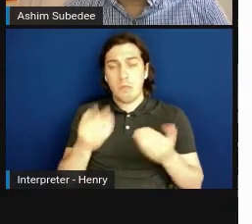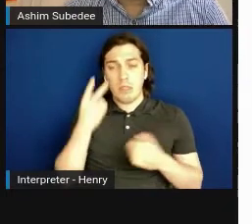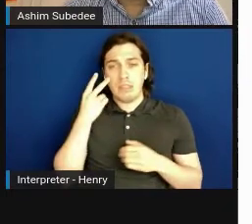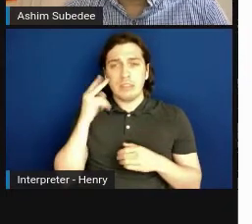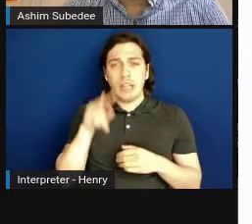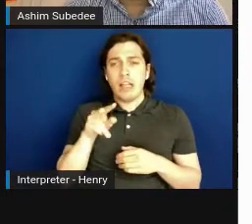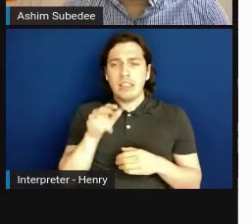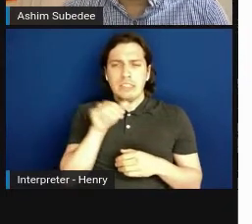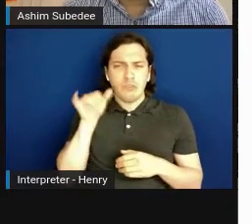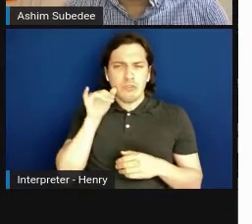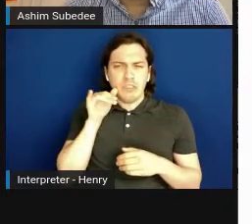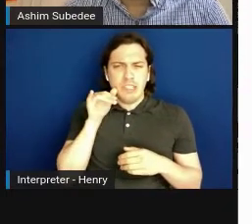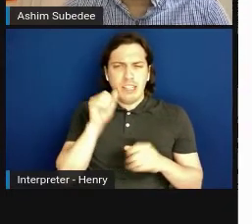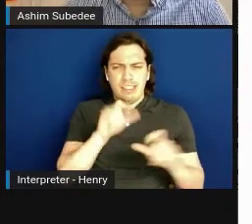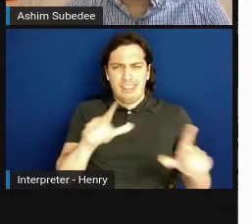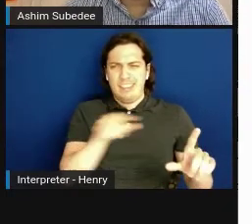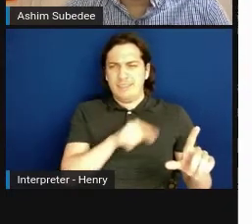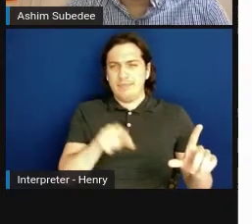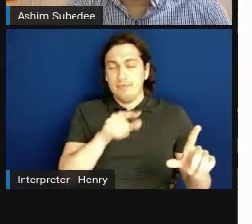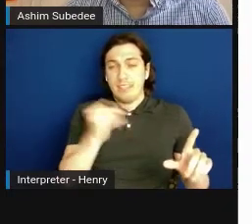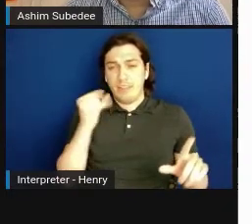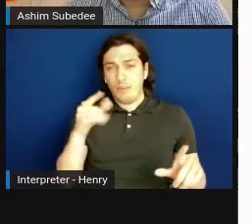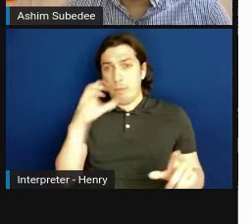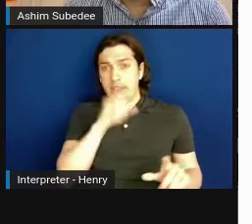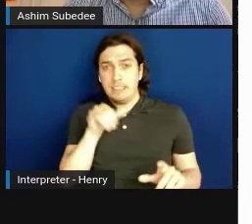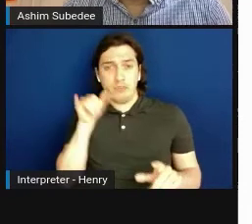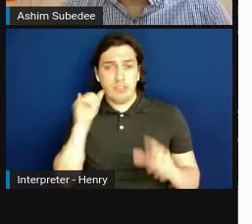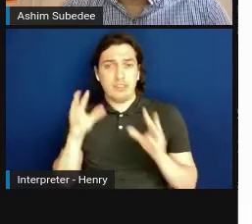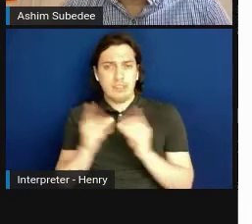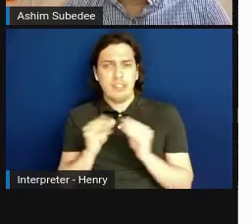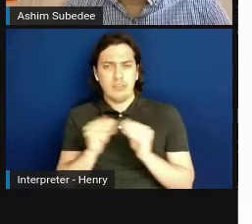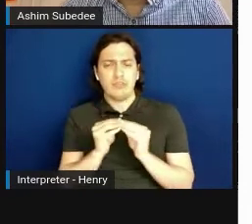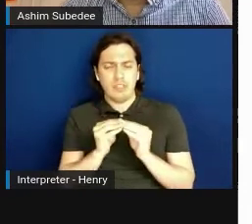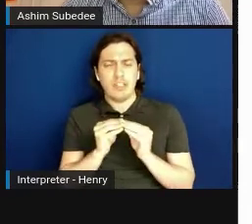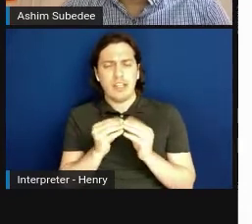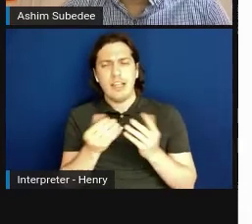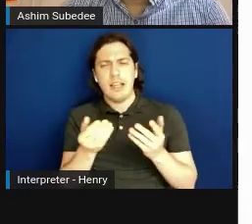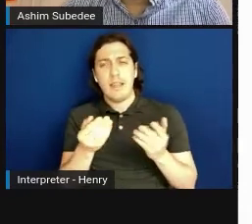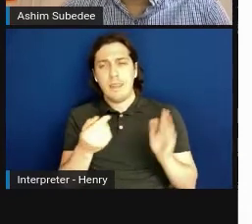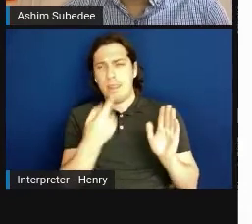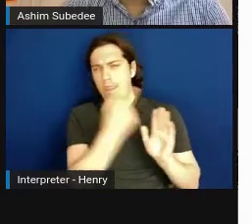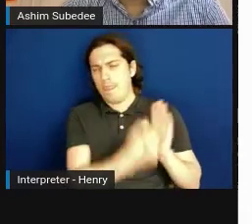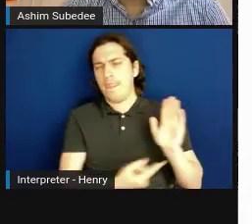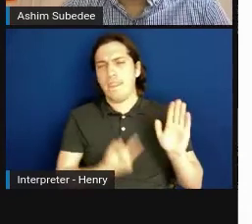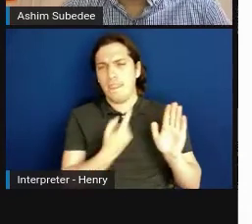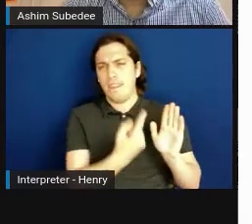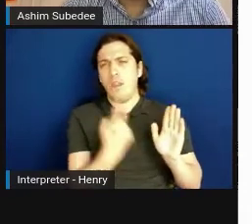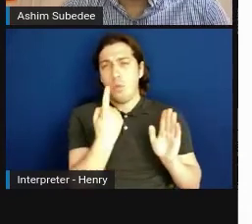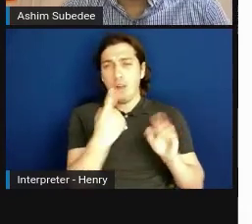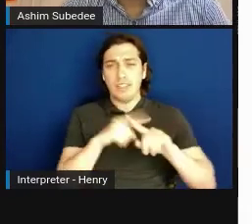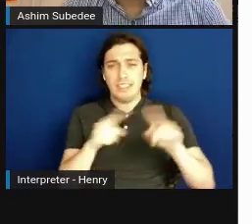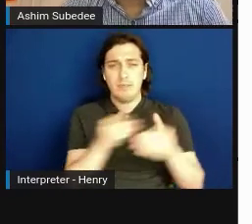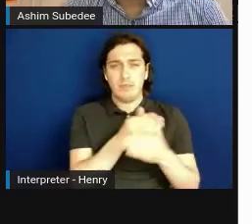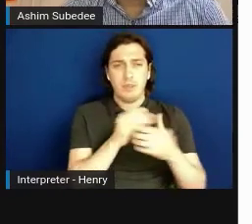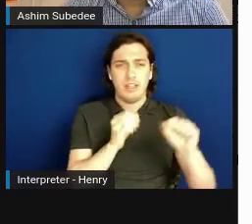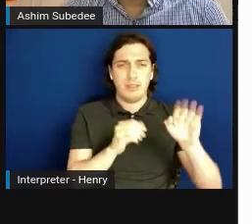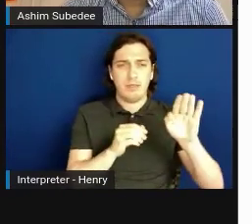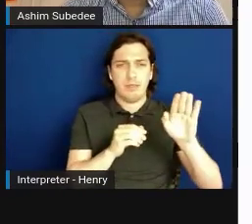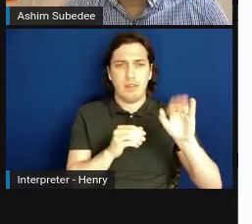and for those of you who might have missed yesterday's session, the one key difference between SBIR and STTR difference